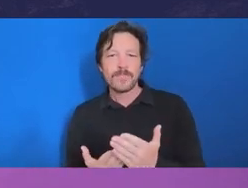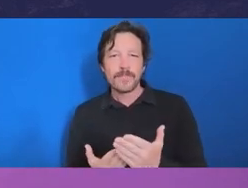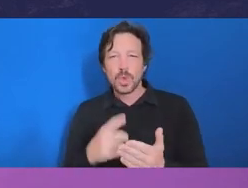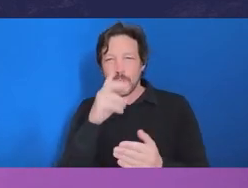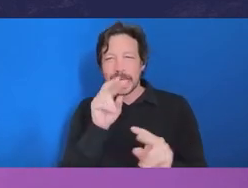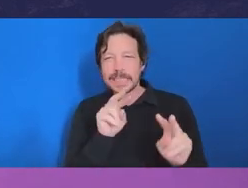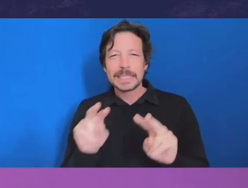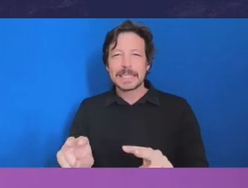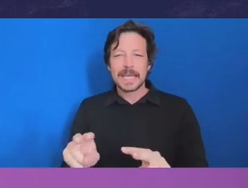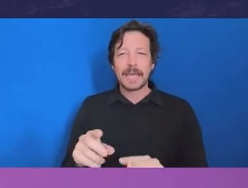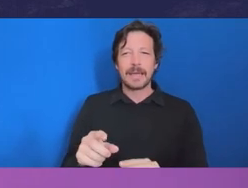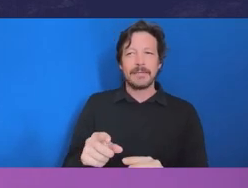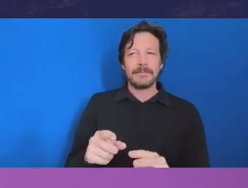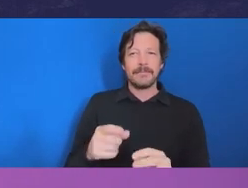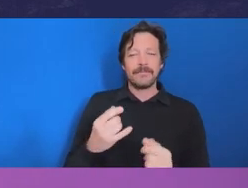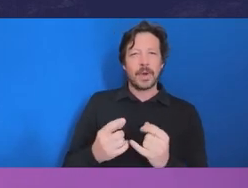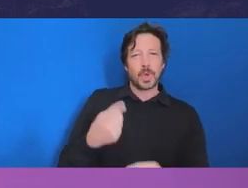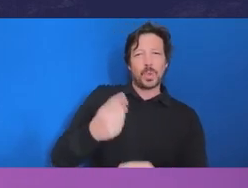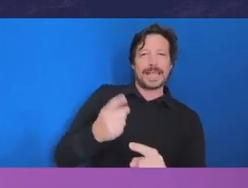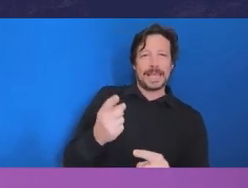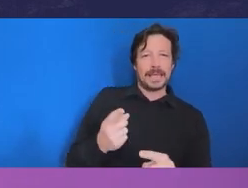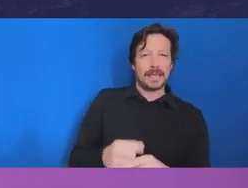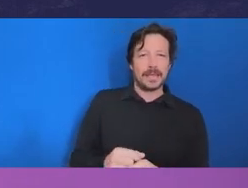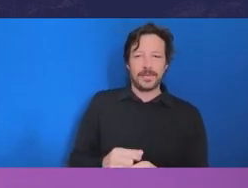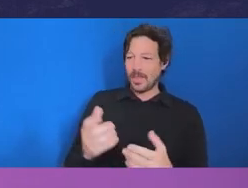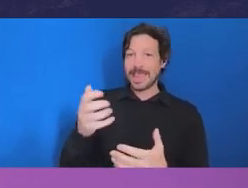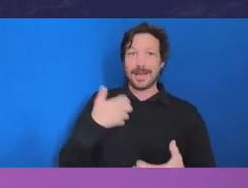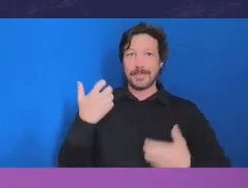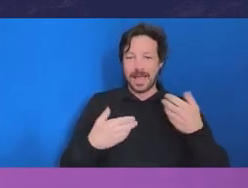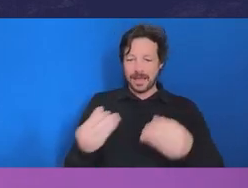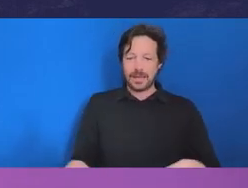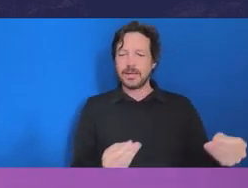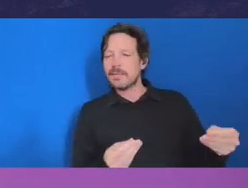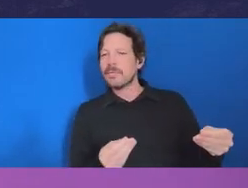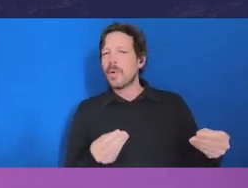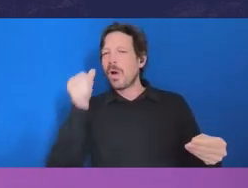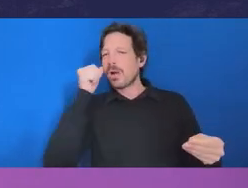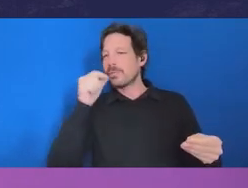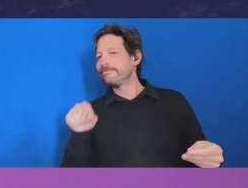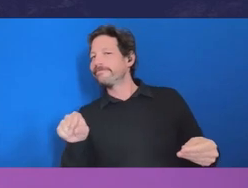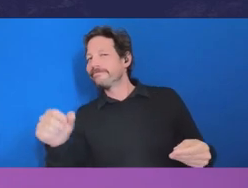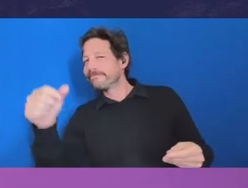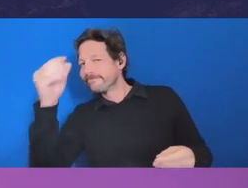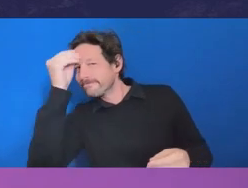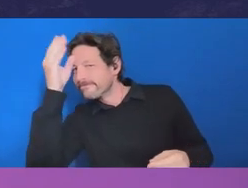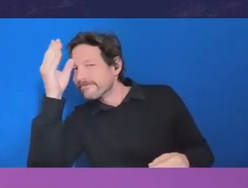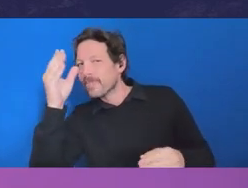of the complaint and invariably what will then occur is that there’ll be follow up communications and discussion